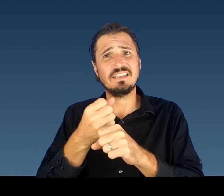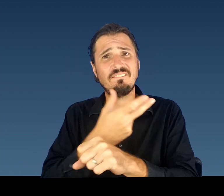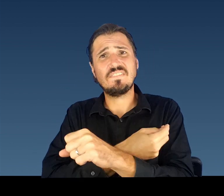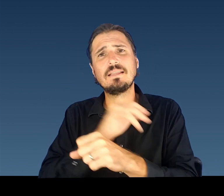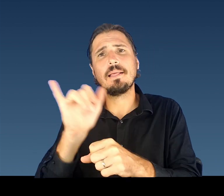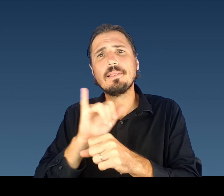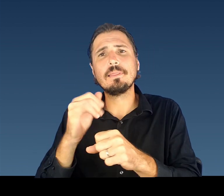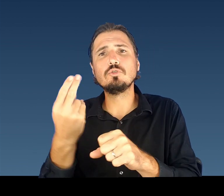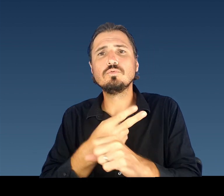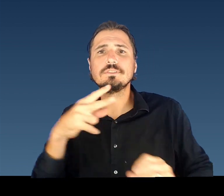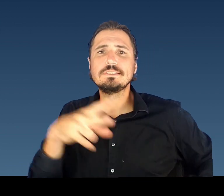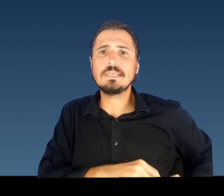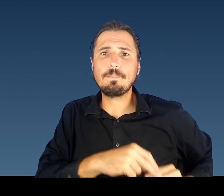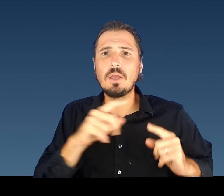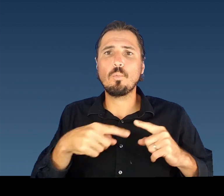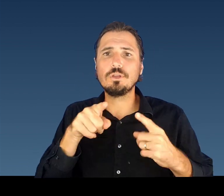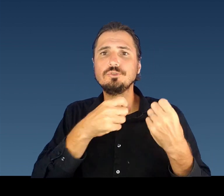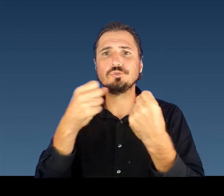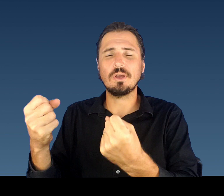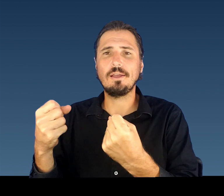Mahalo. Thanks Dr. B.